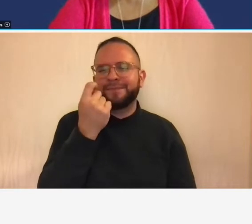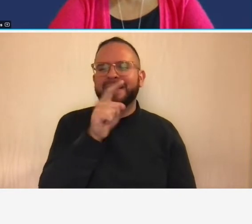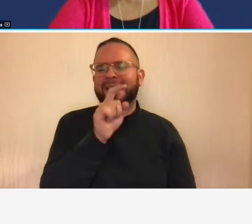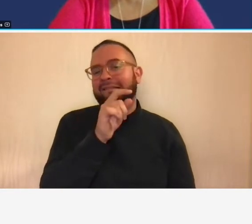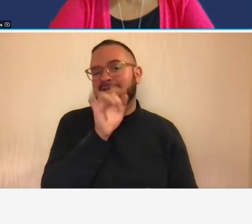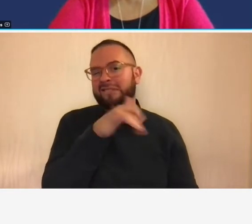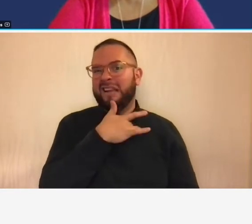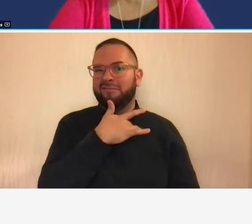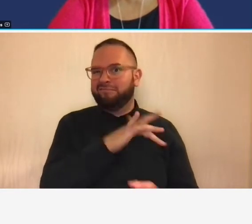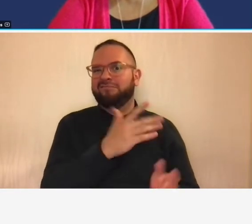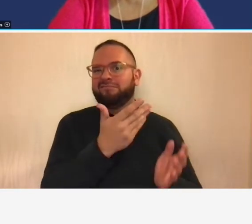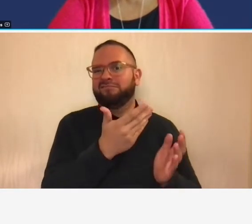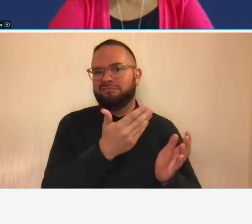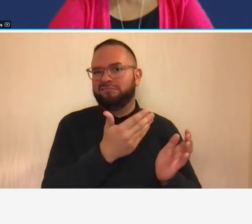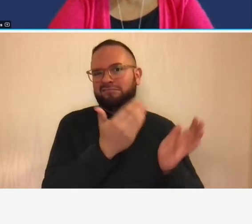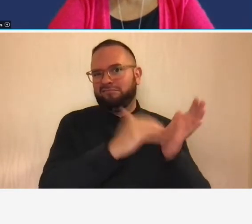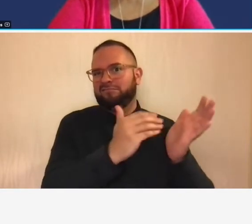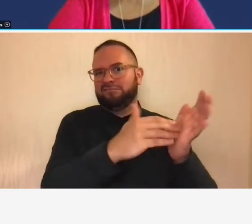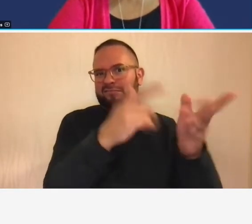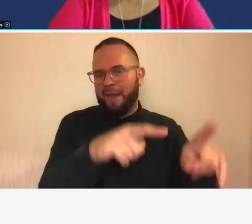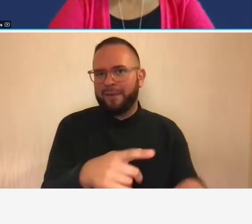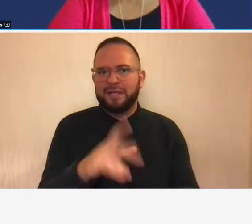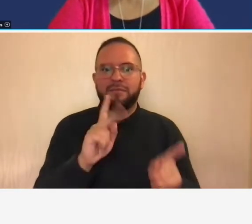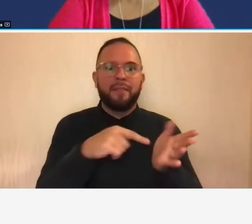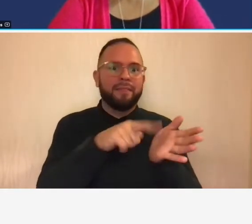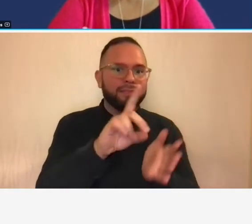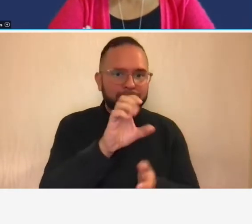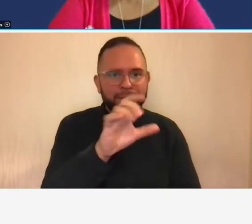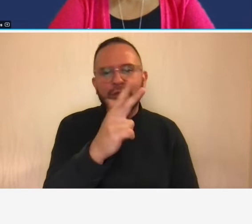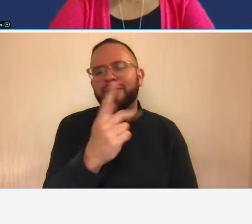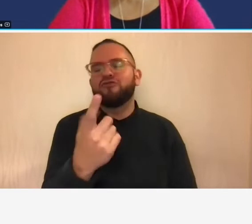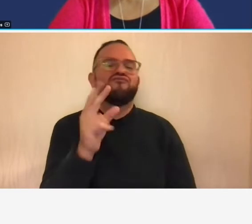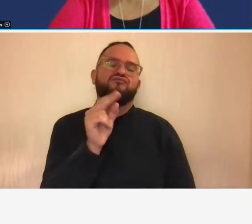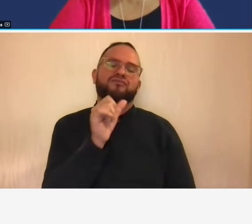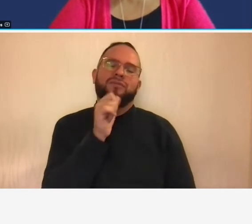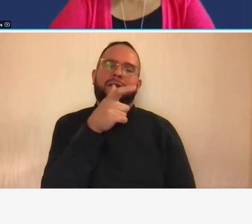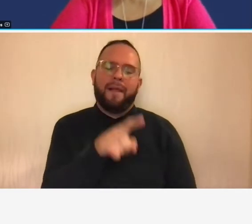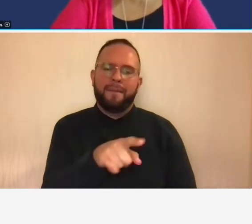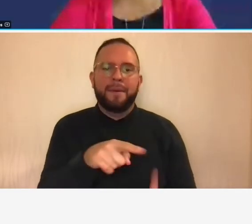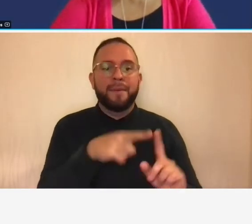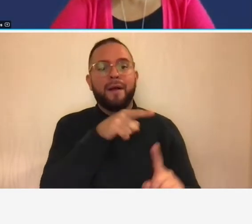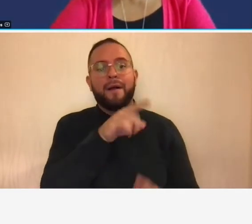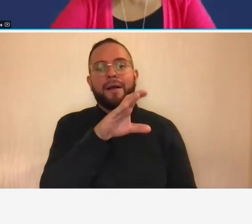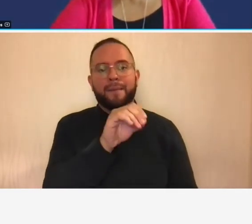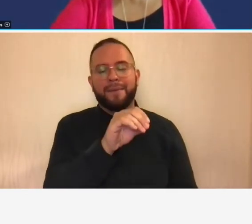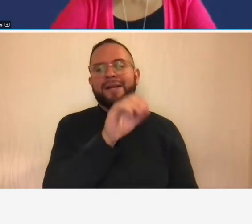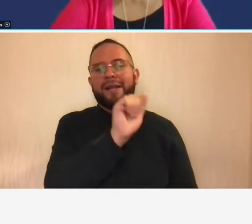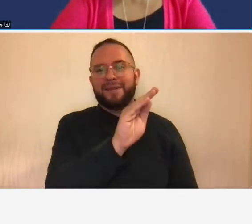get paid on december 31st of every year so um it for company abc they had expenses that were